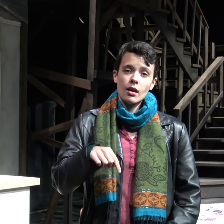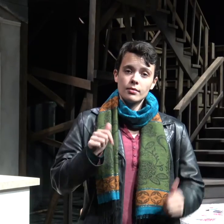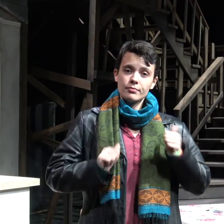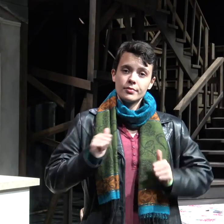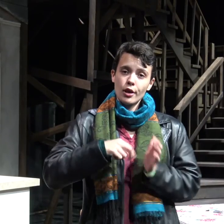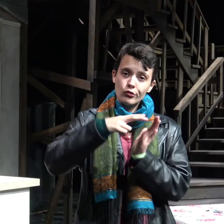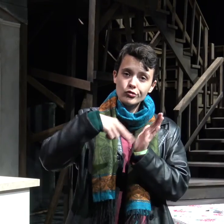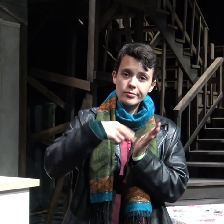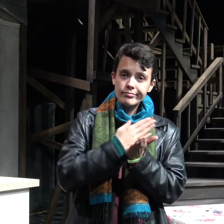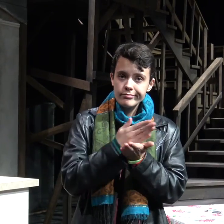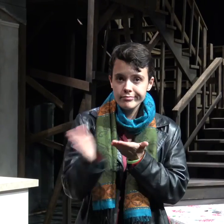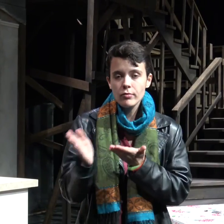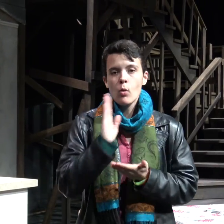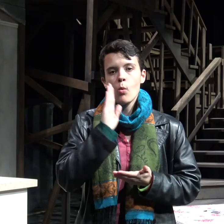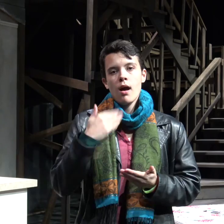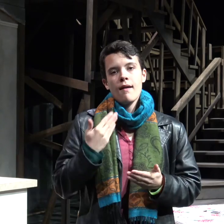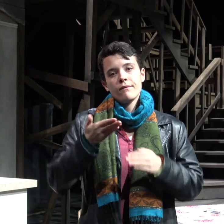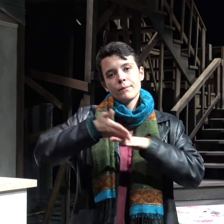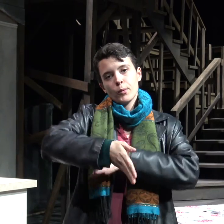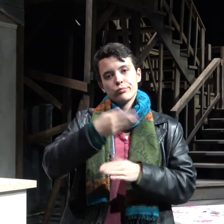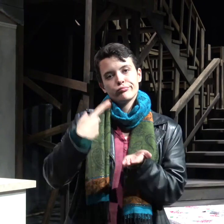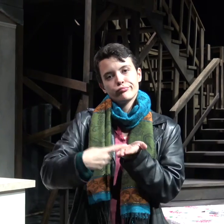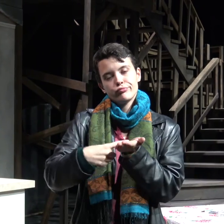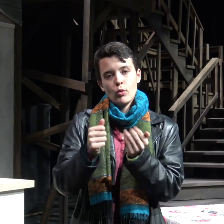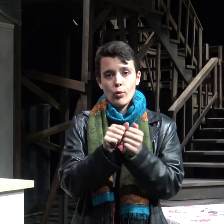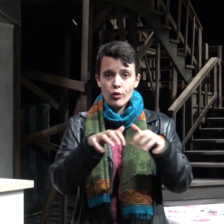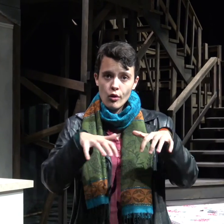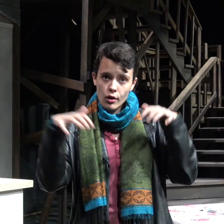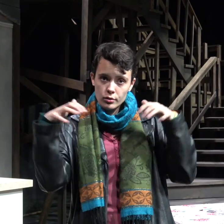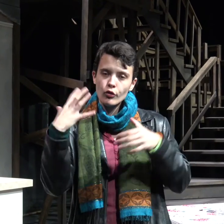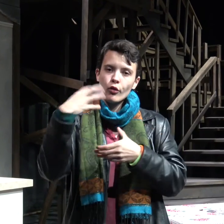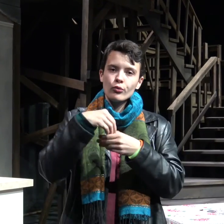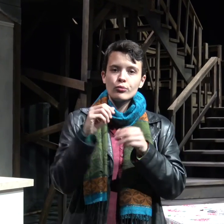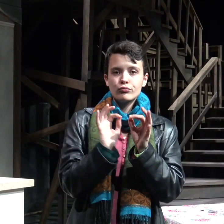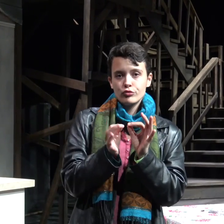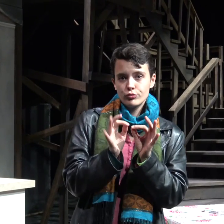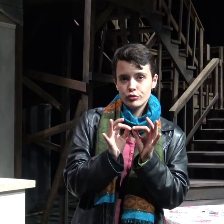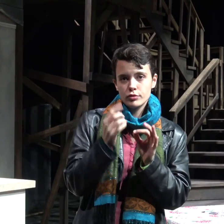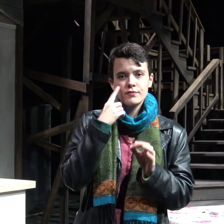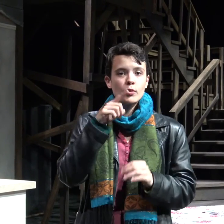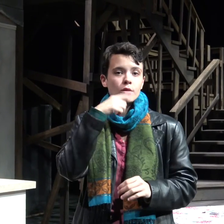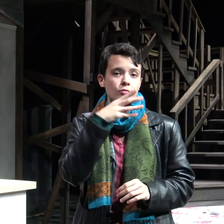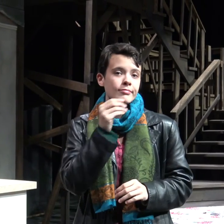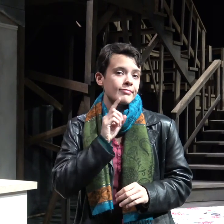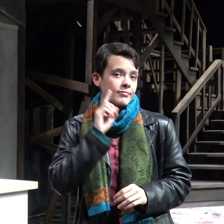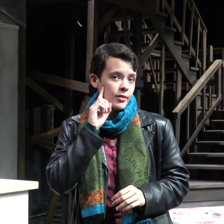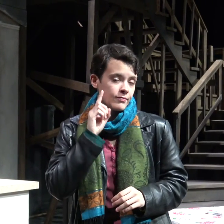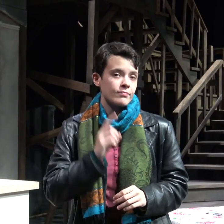This play read through will have a post show discussion with the audience including interpreters for hearing and deaf.